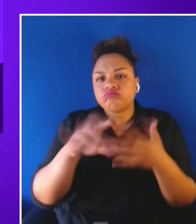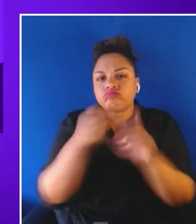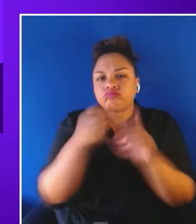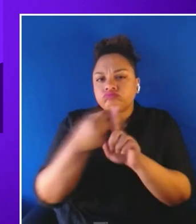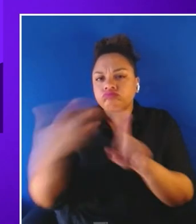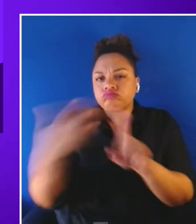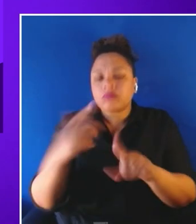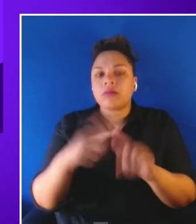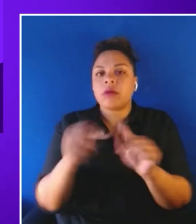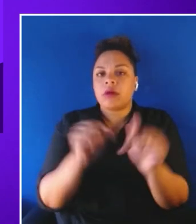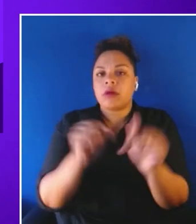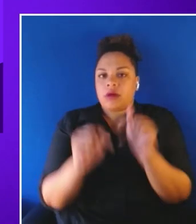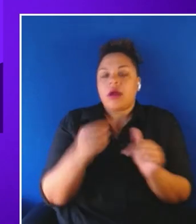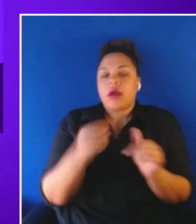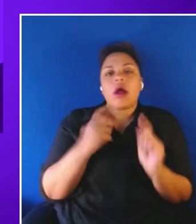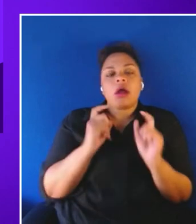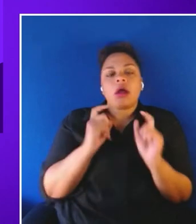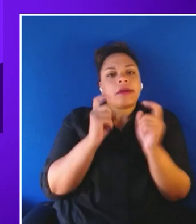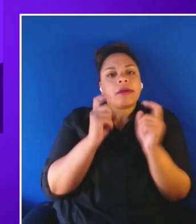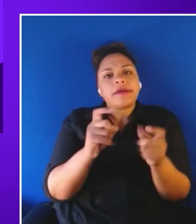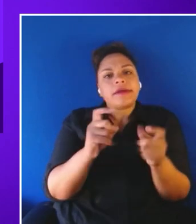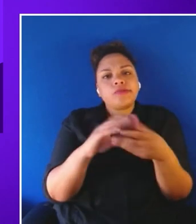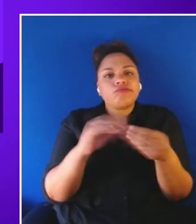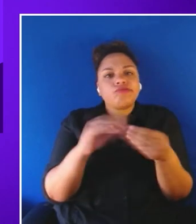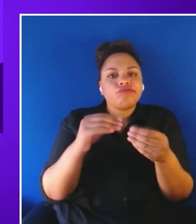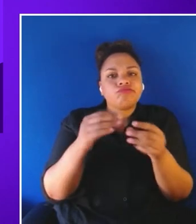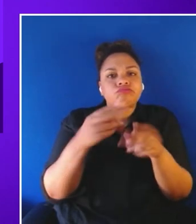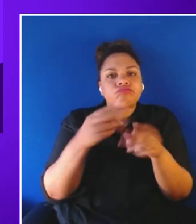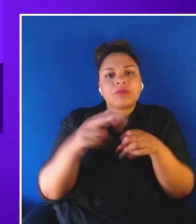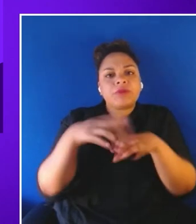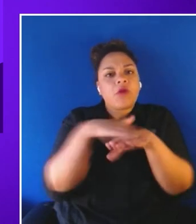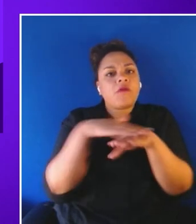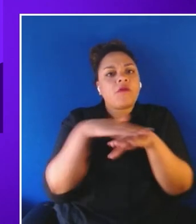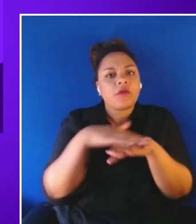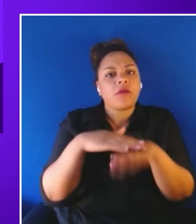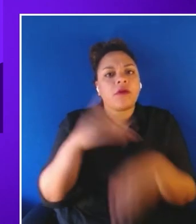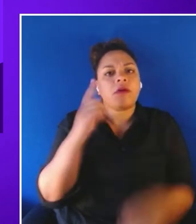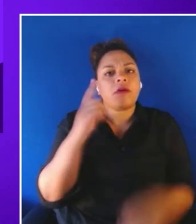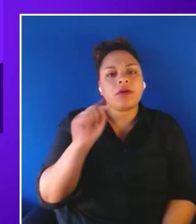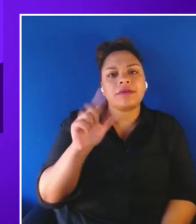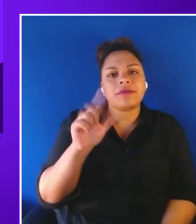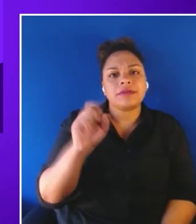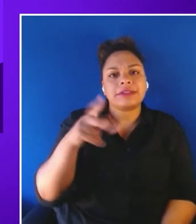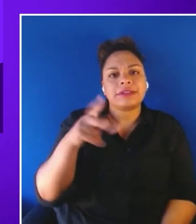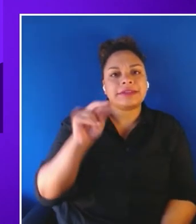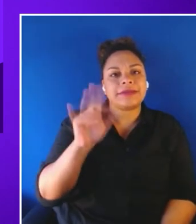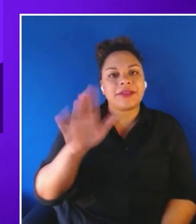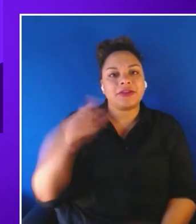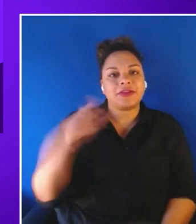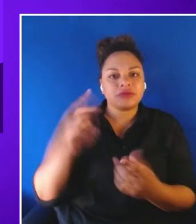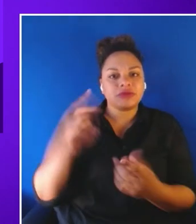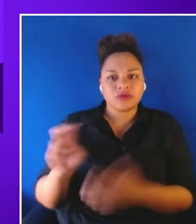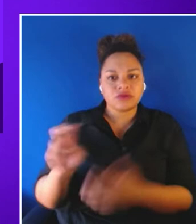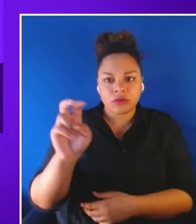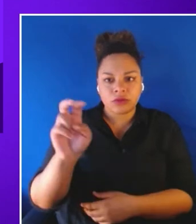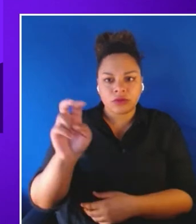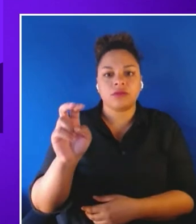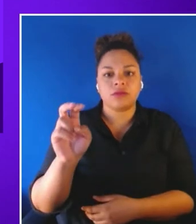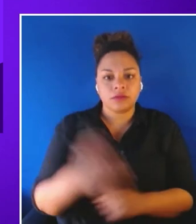to give a brief overview of Talespin accessibility journey. The step one of the process of how they